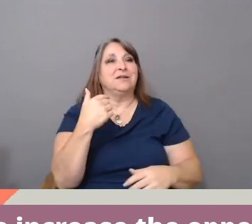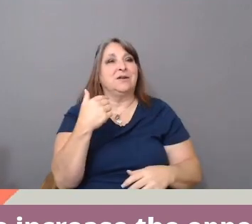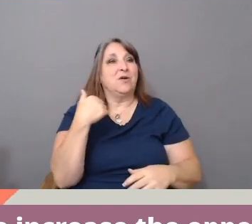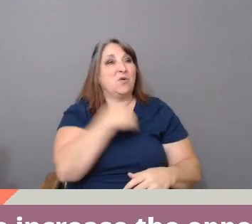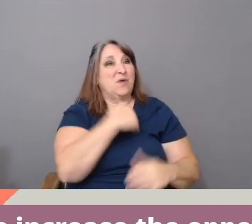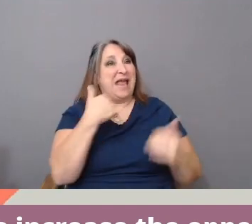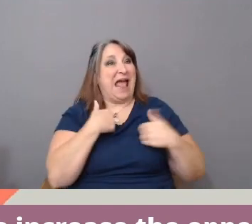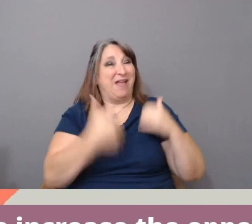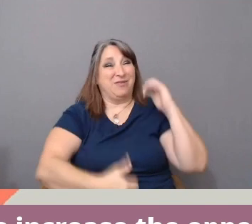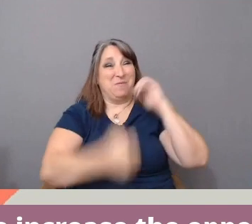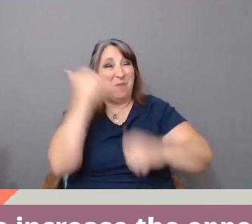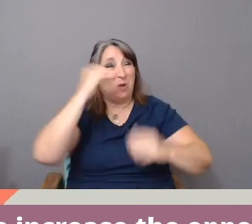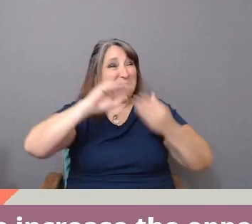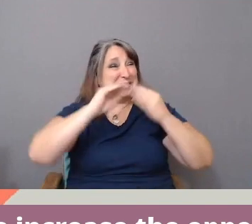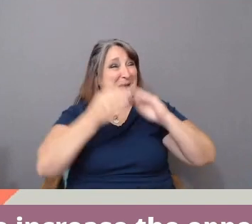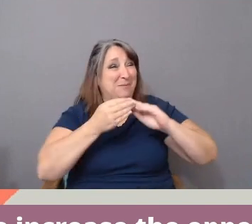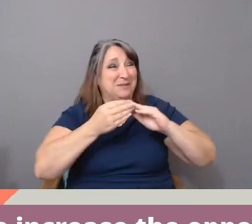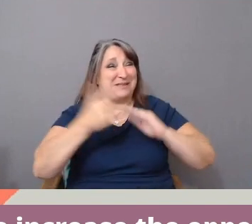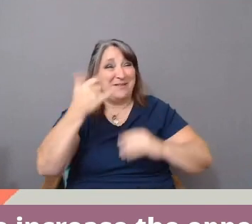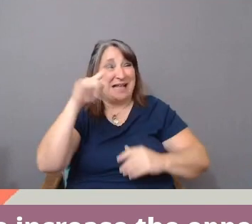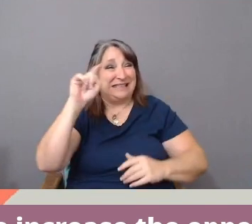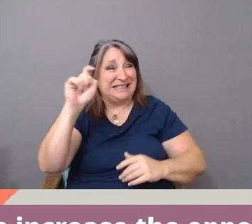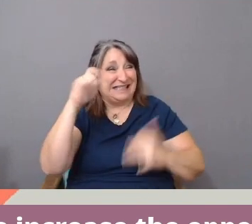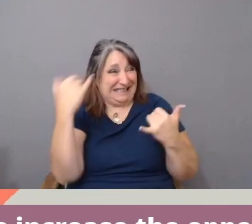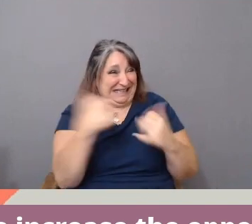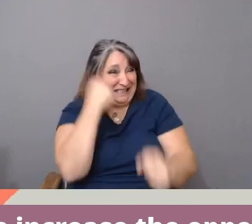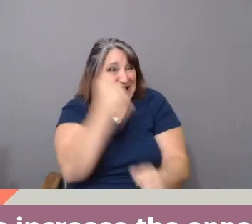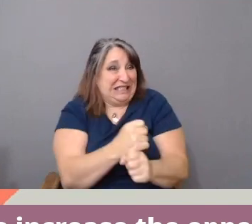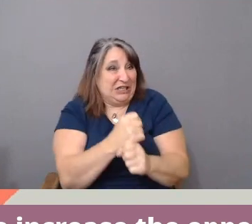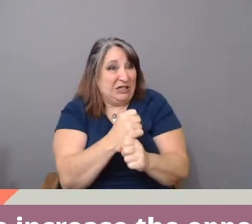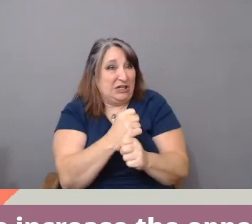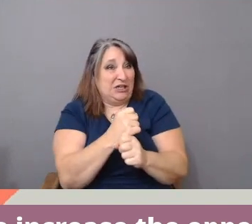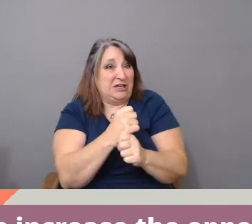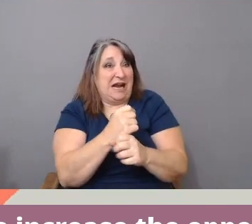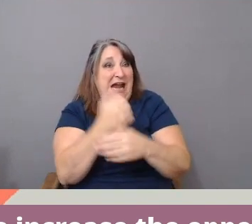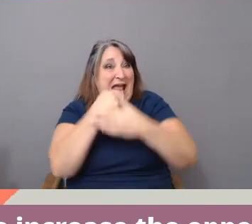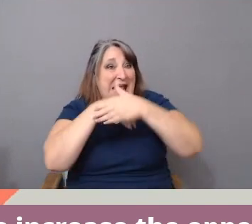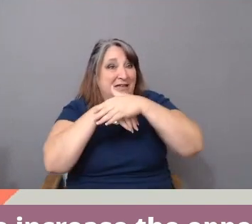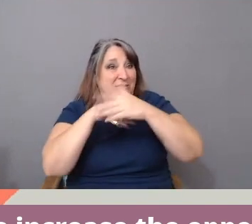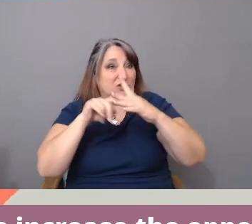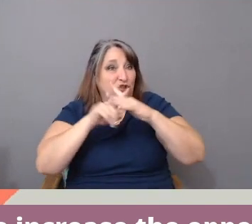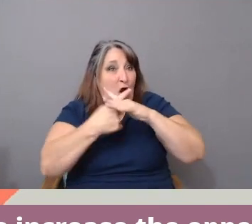of Latinx this year entering the nation's